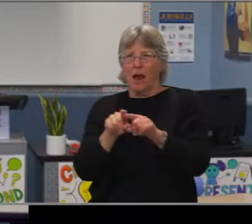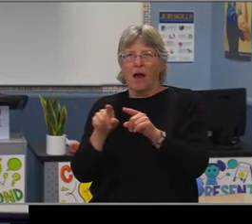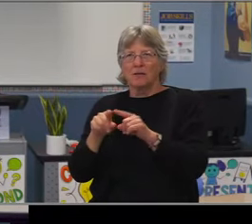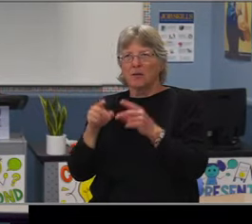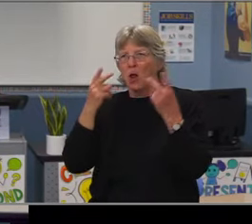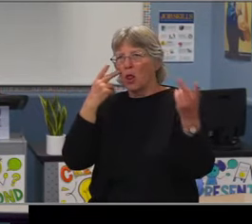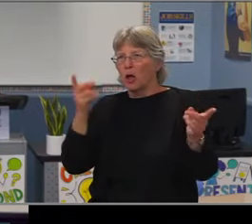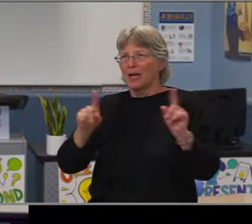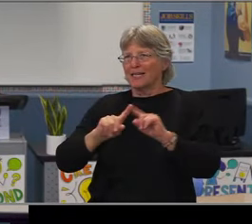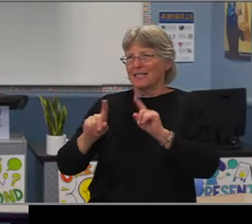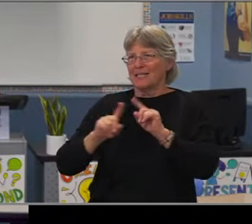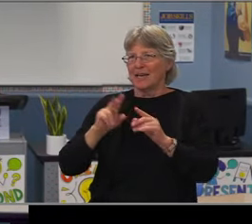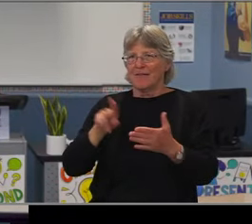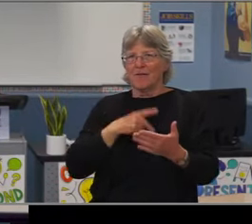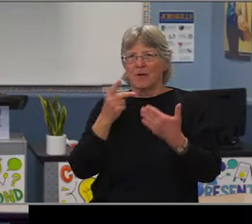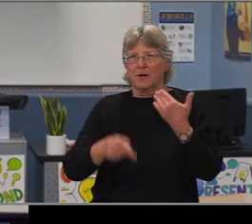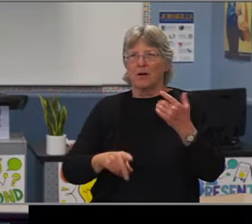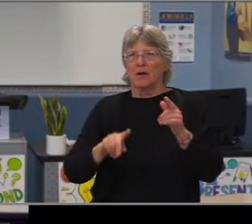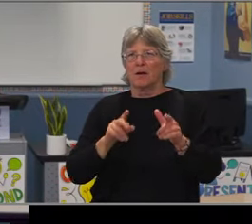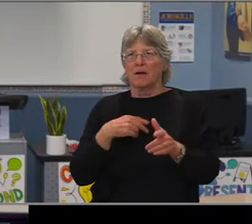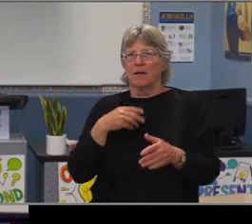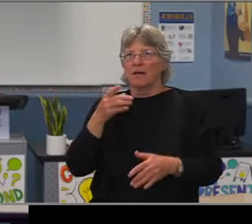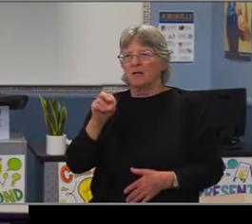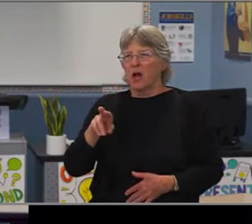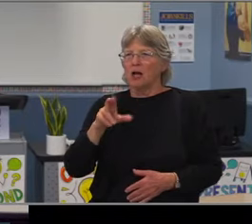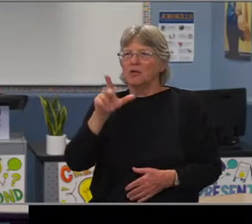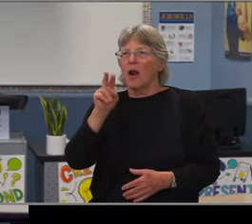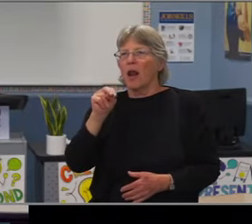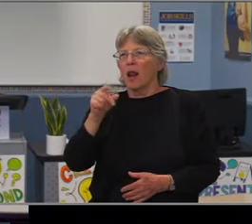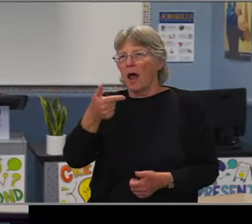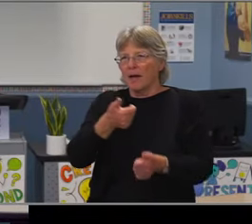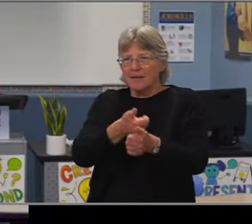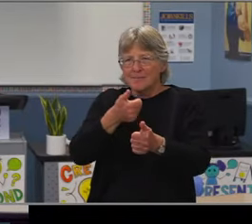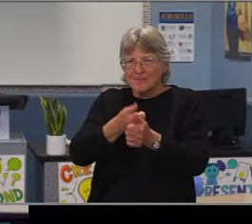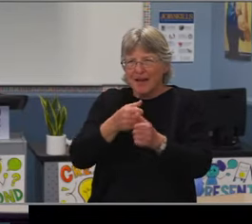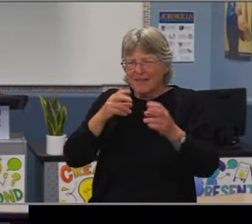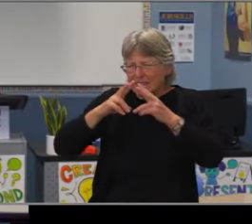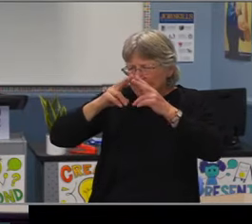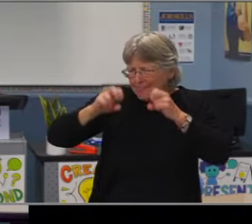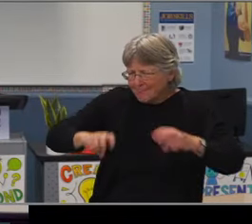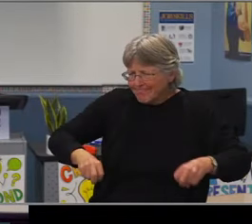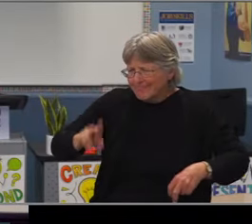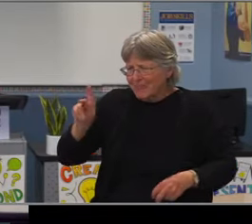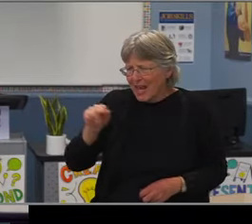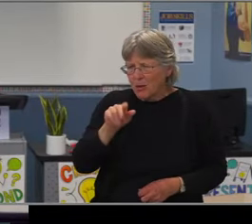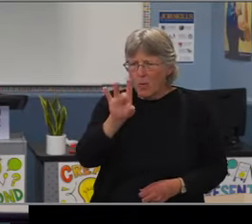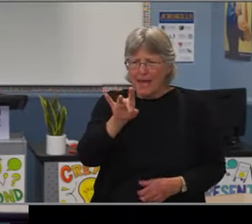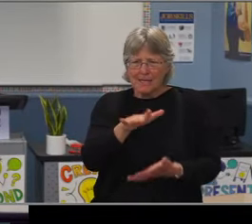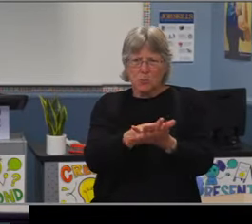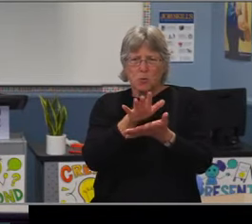or had increase bigger than 9%. So while our LatinX students are improving, we're not closing gaps they're like we would like to be doing.